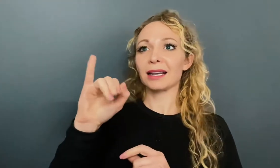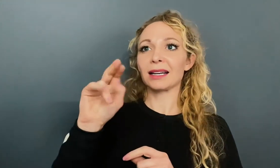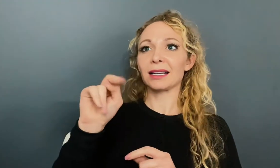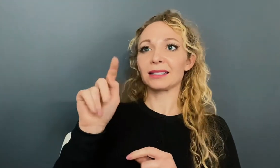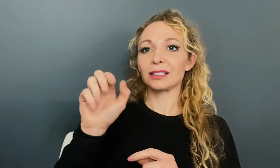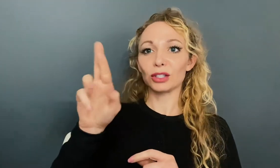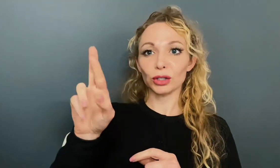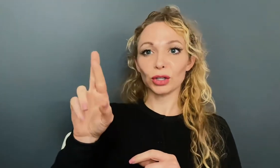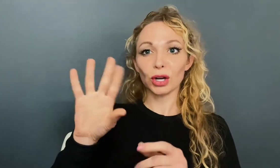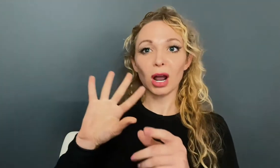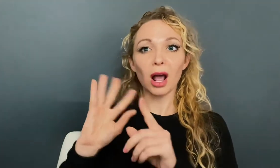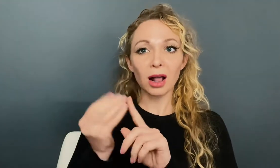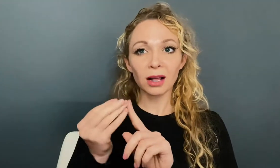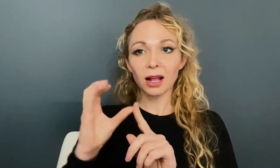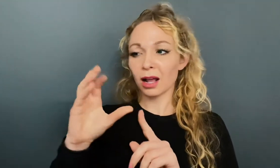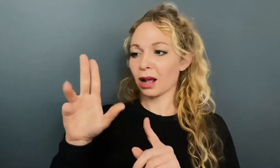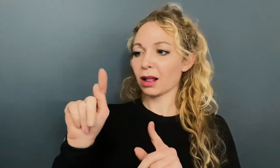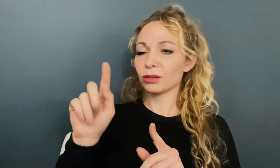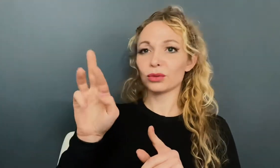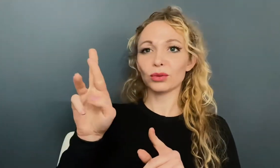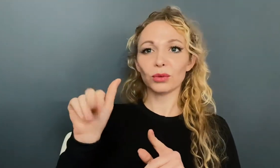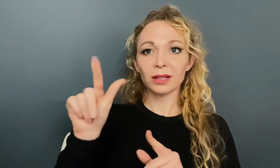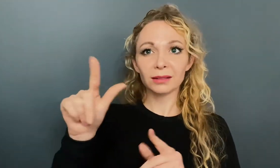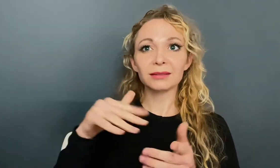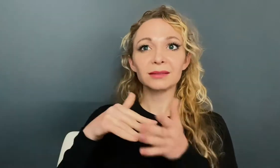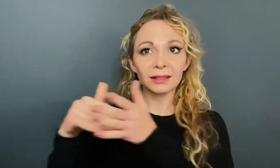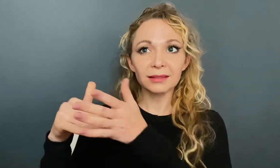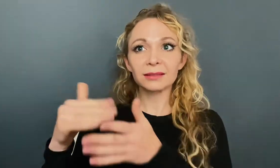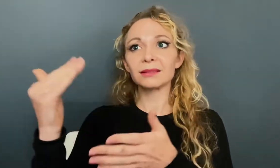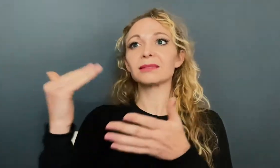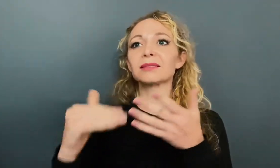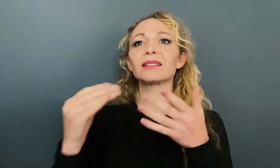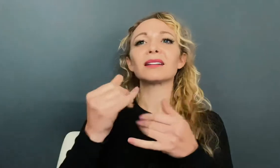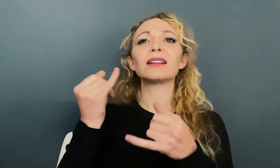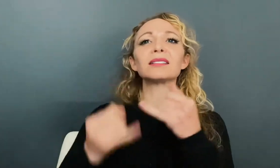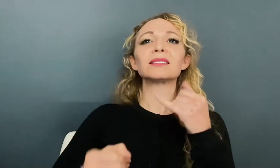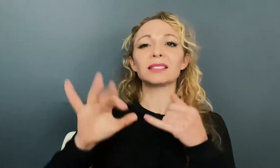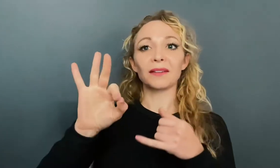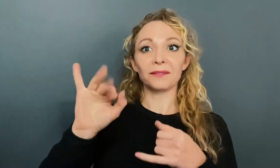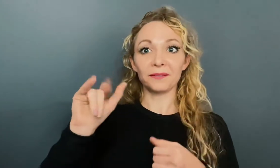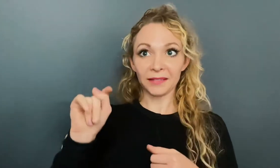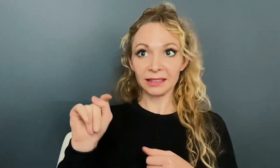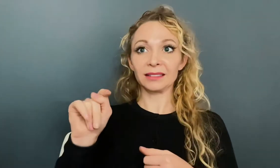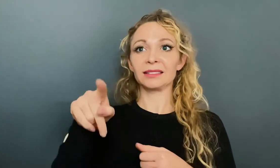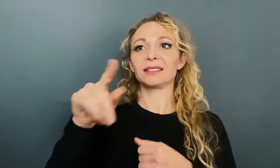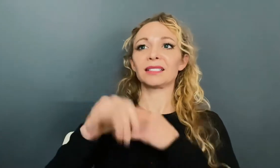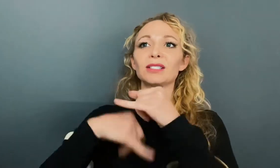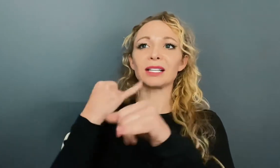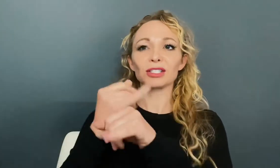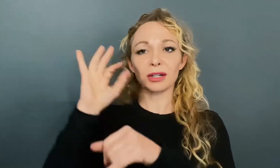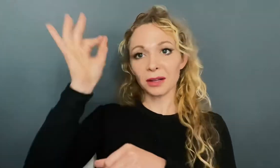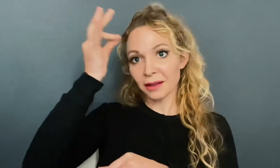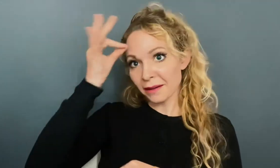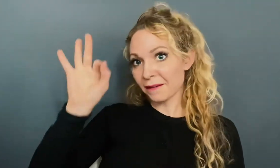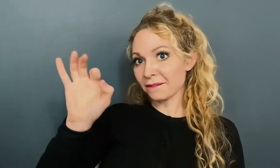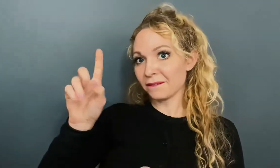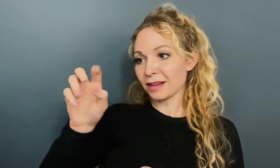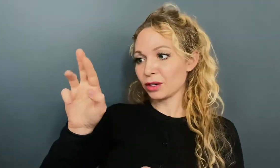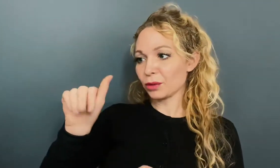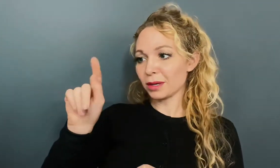Intercultural Studies. Finally, there is FIT which is the International Federation